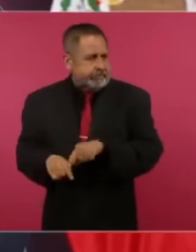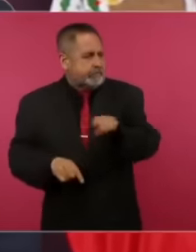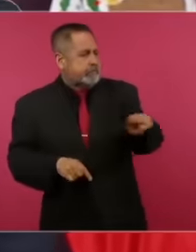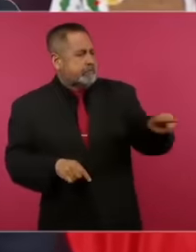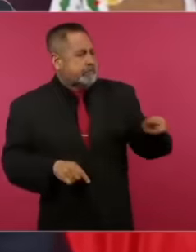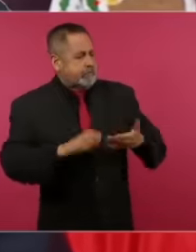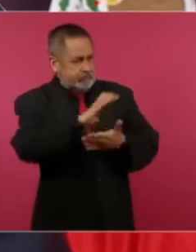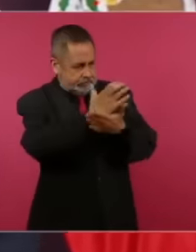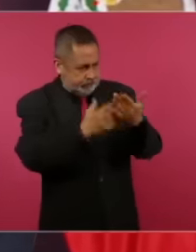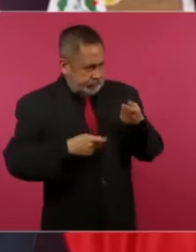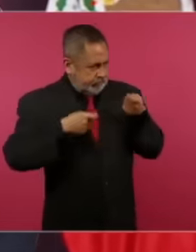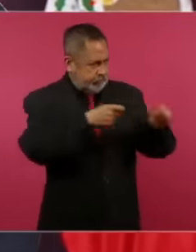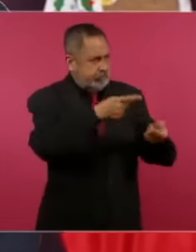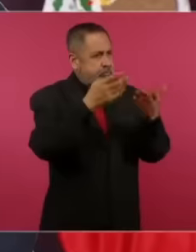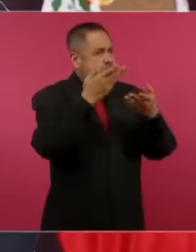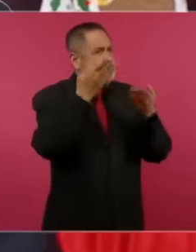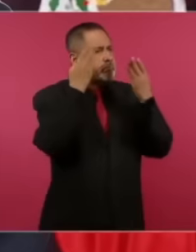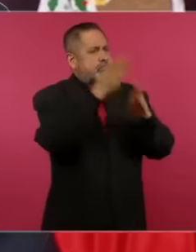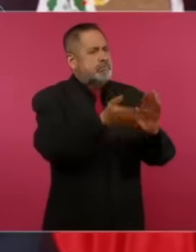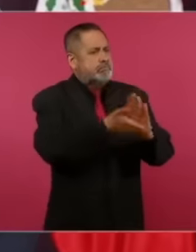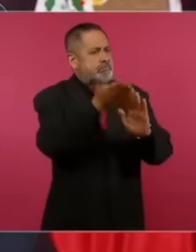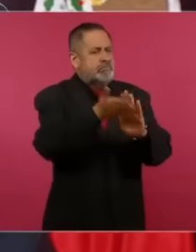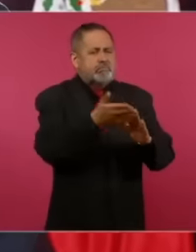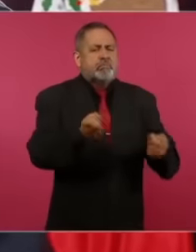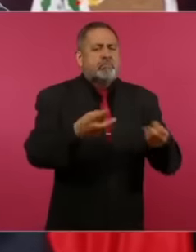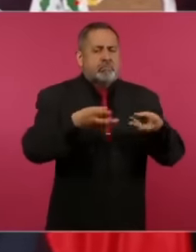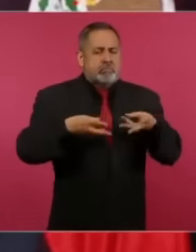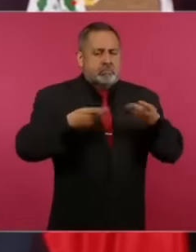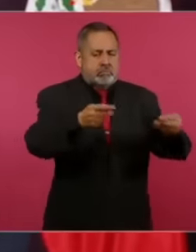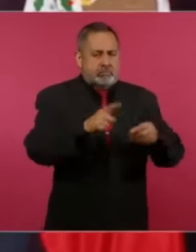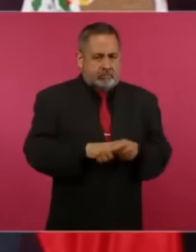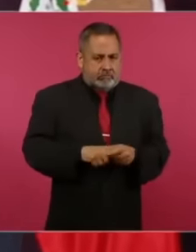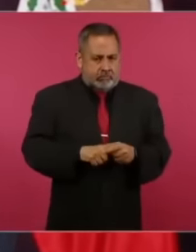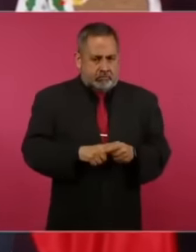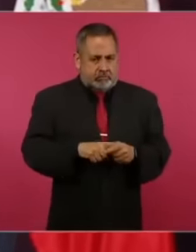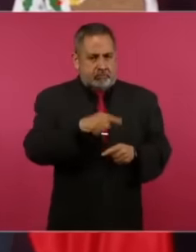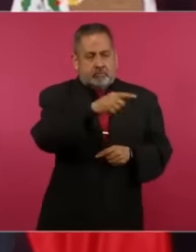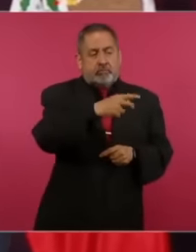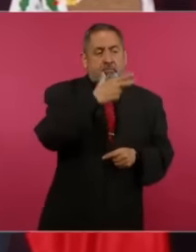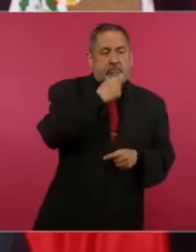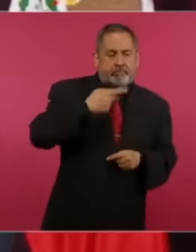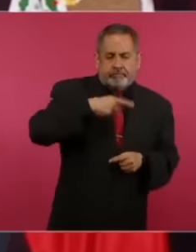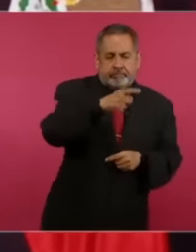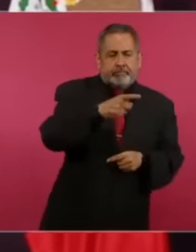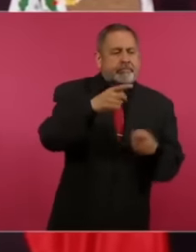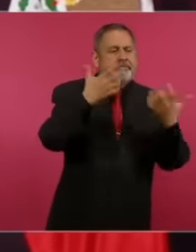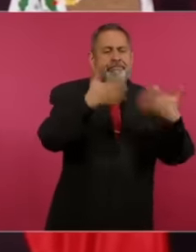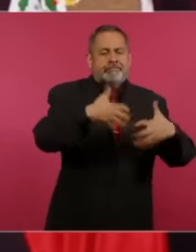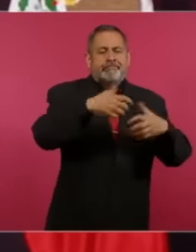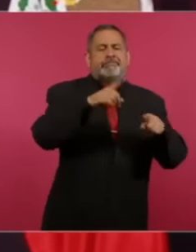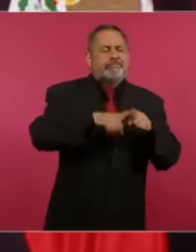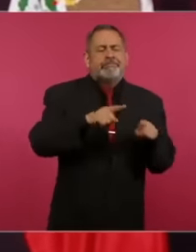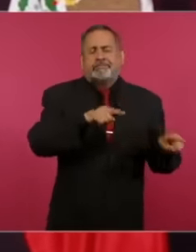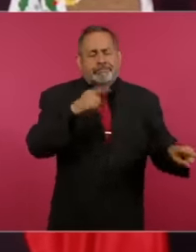Corrupt contractors, I'm not talking about builders, that's different. It's